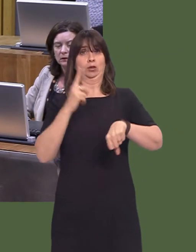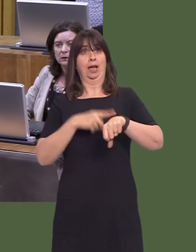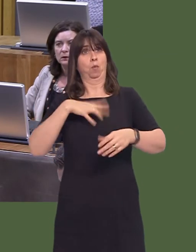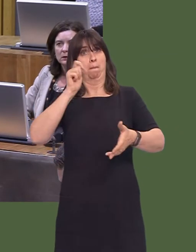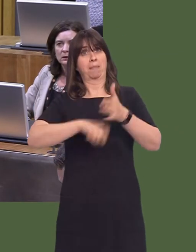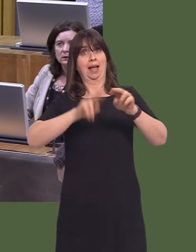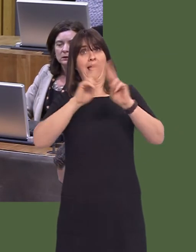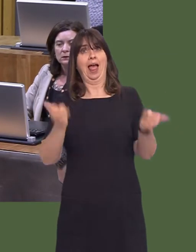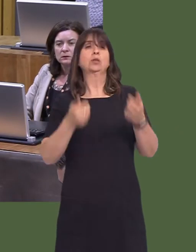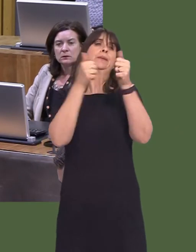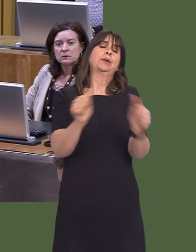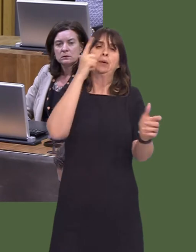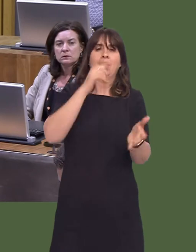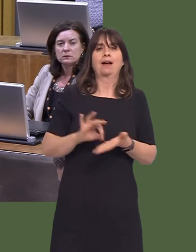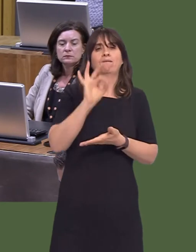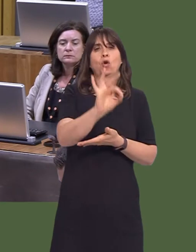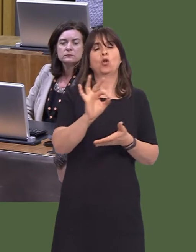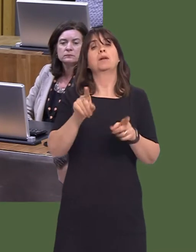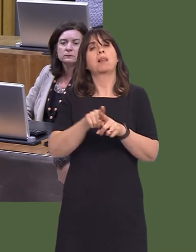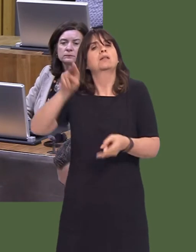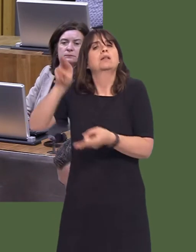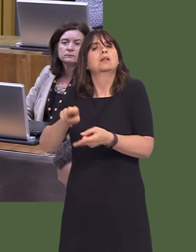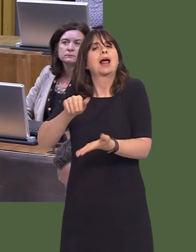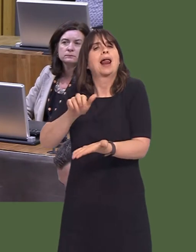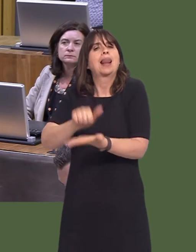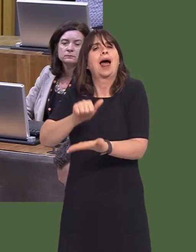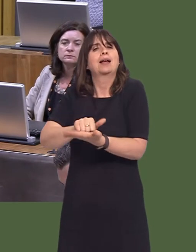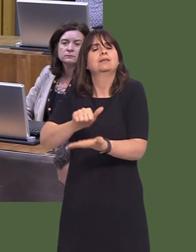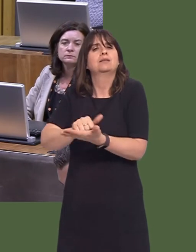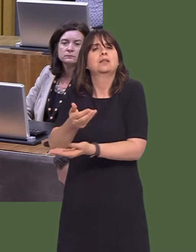of course, the changes to land transaction tax, they will help to stimulate the market,